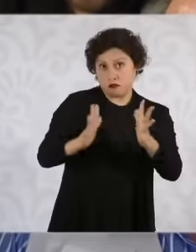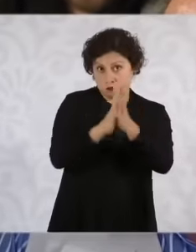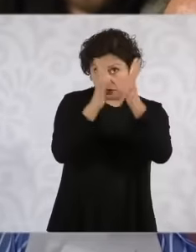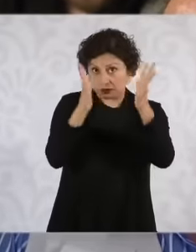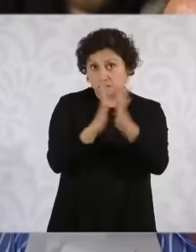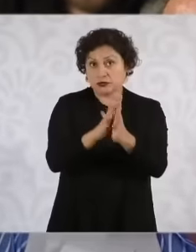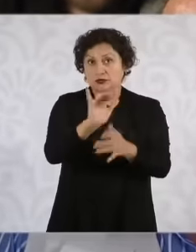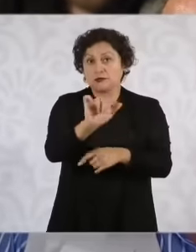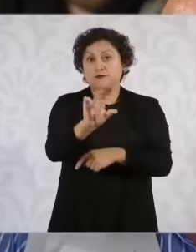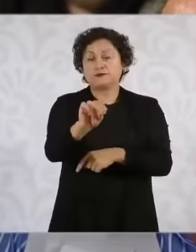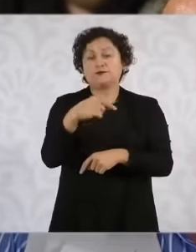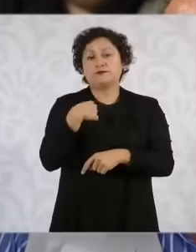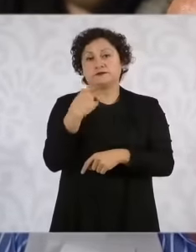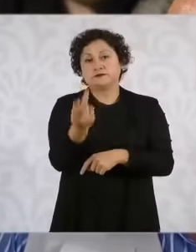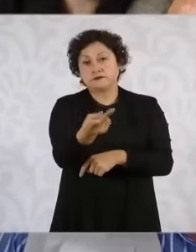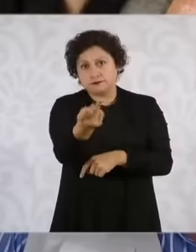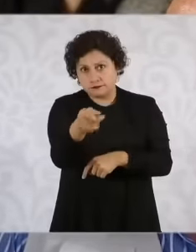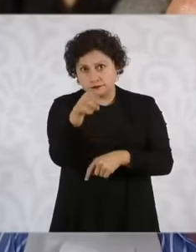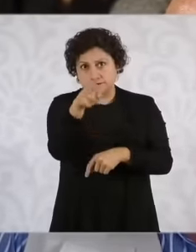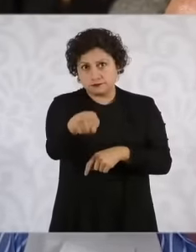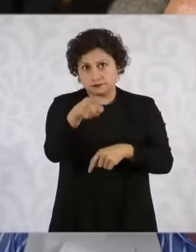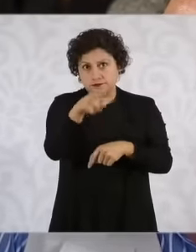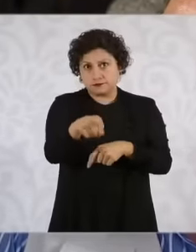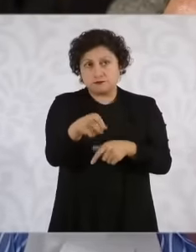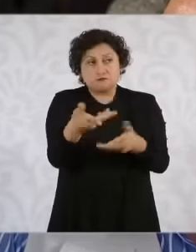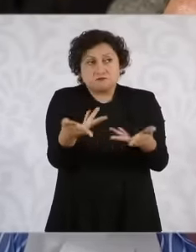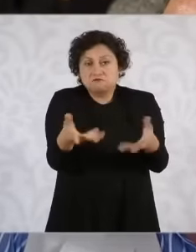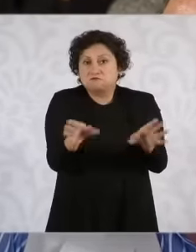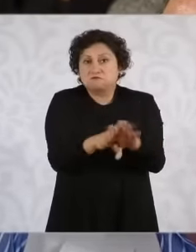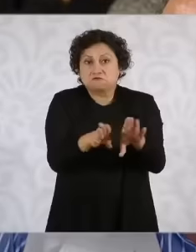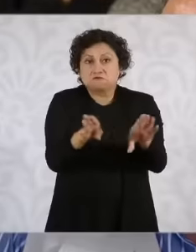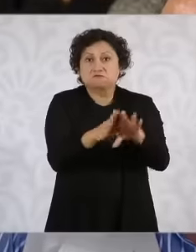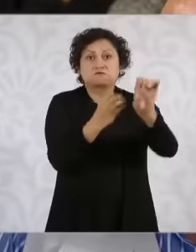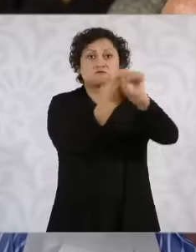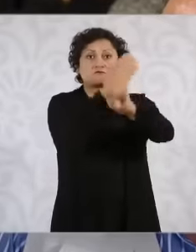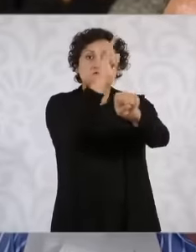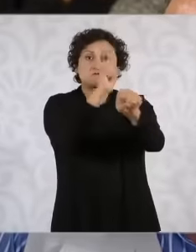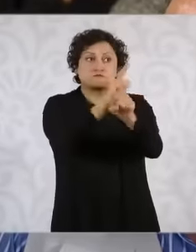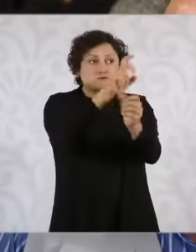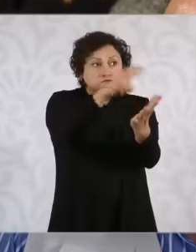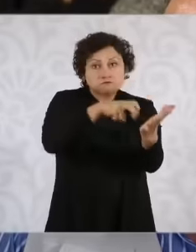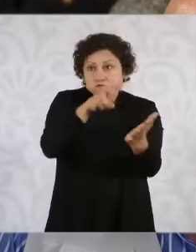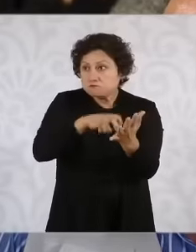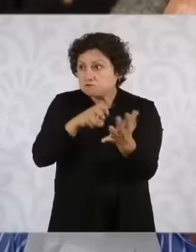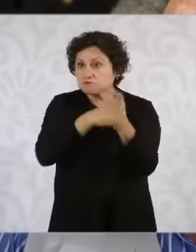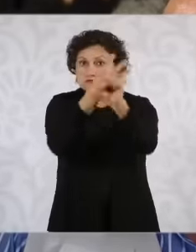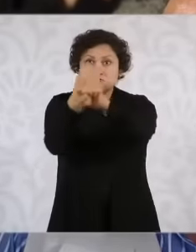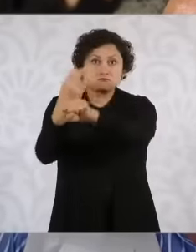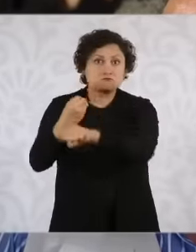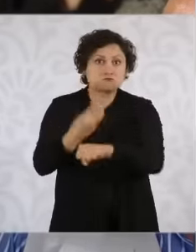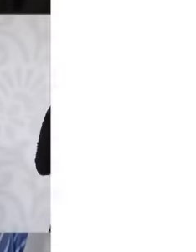reform or renew the state prosecutor's offices and the judicial powers, if there is, let's go